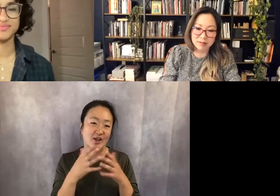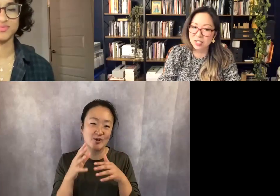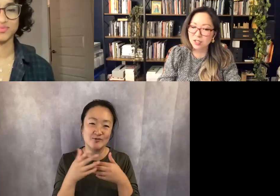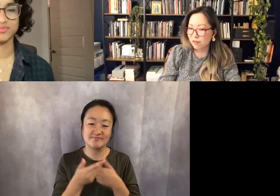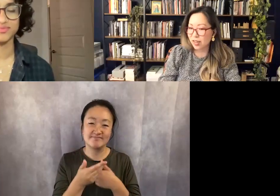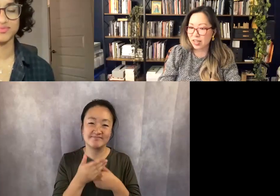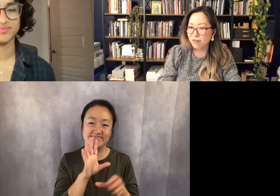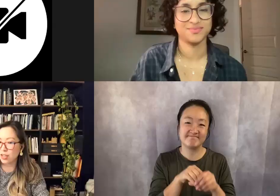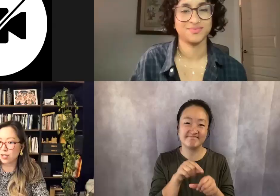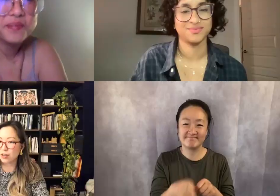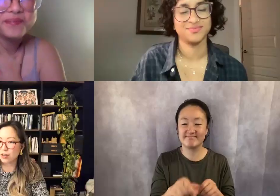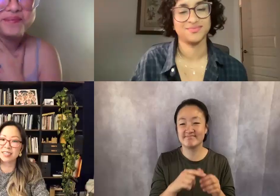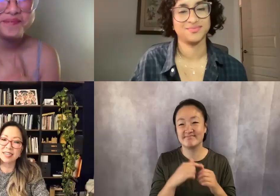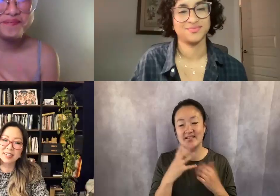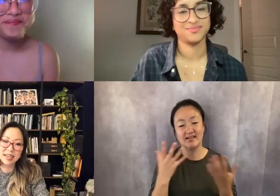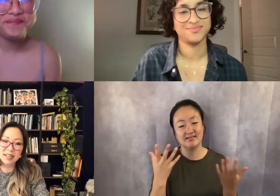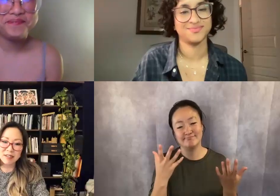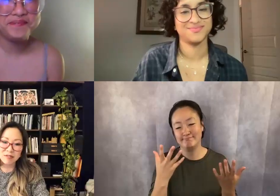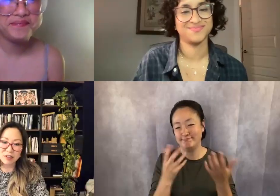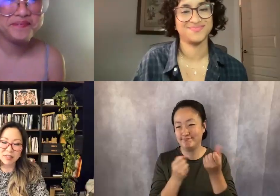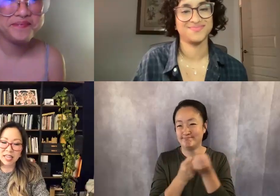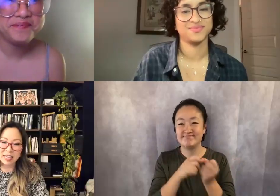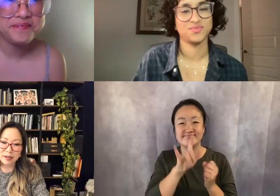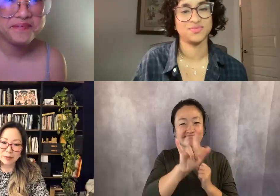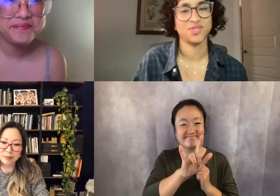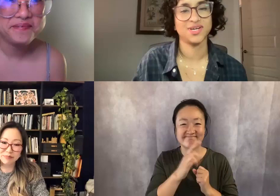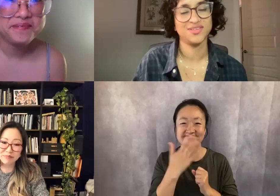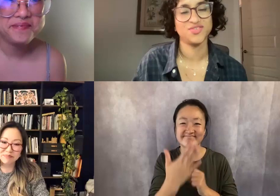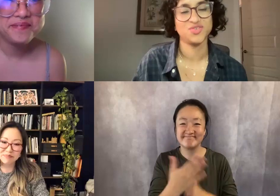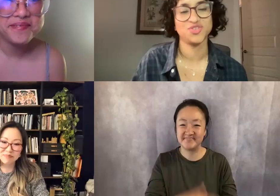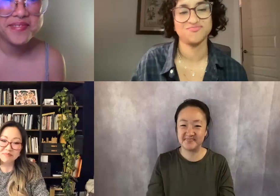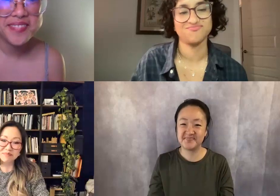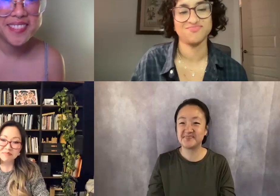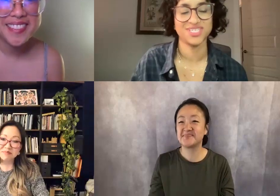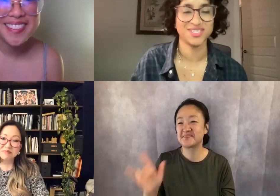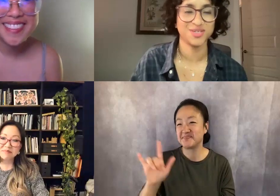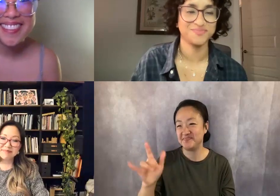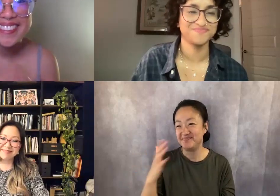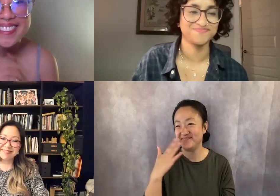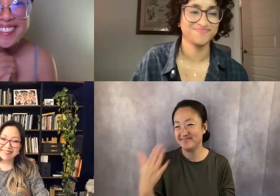I'm such a fan of you, and I love you. Thank you.